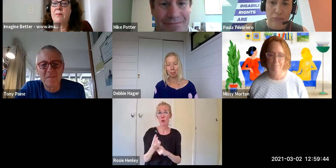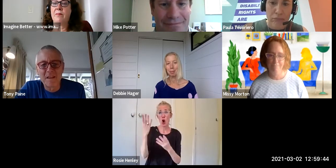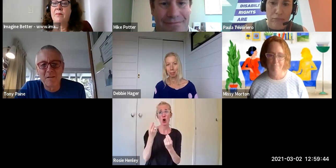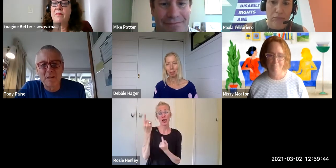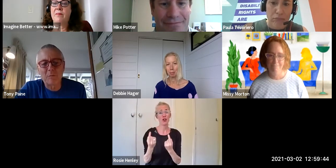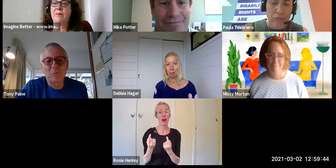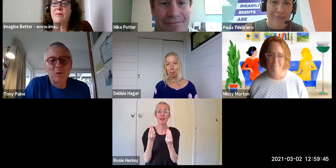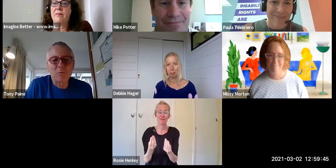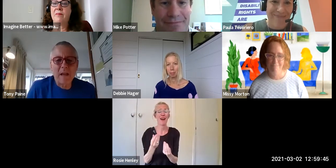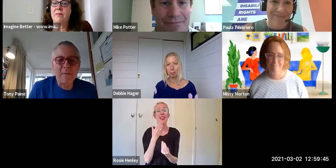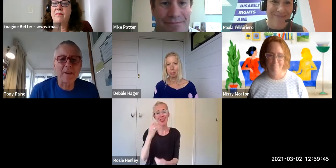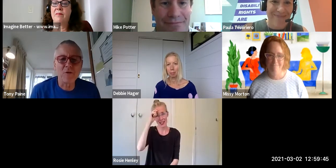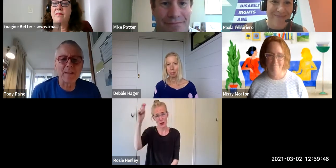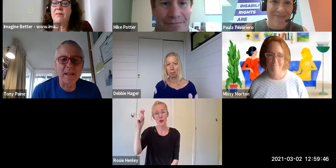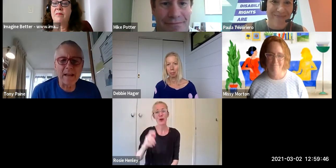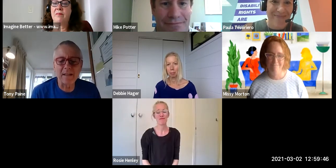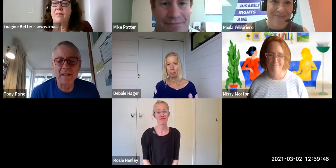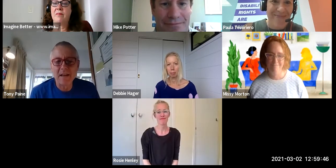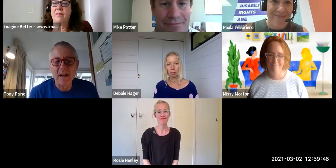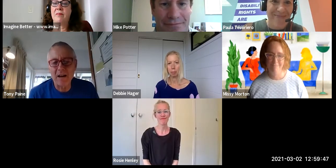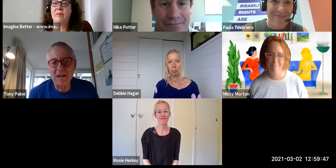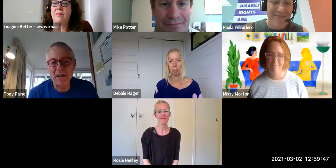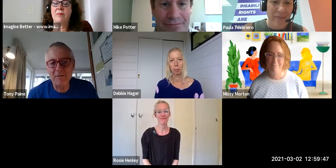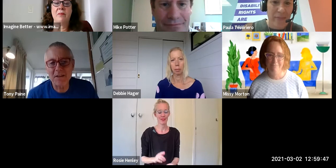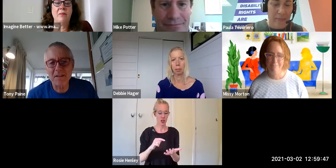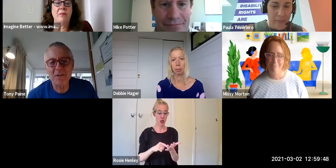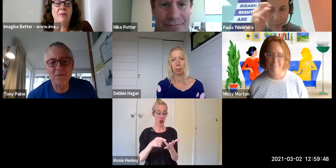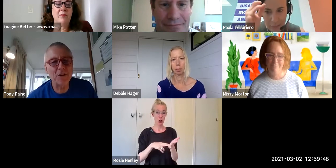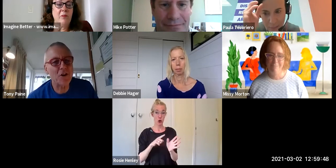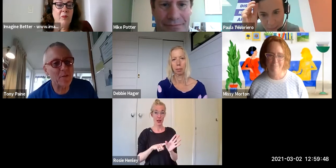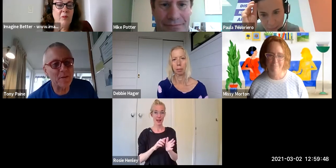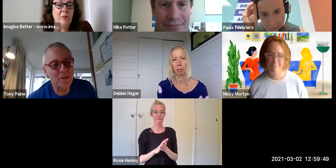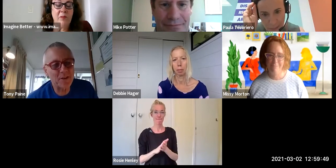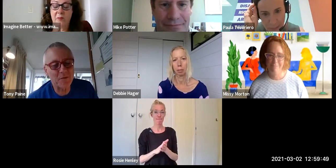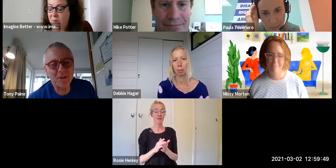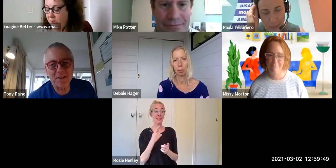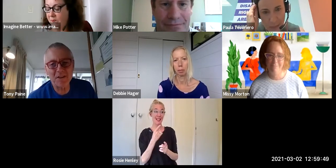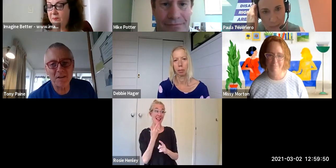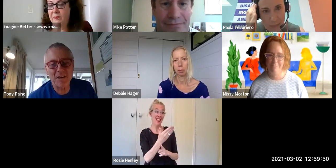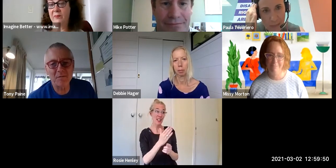[Tony Paine] Well thank you Missy and I have to say that there's a very common theme to these conversations.